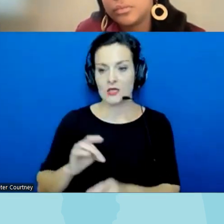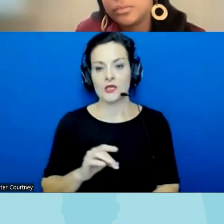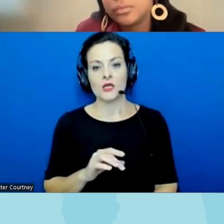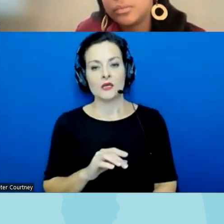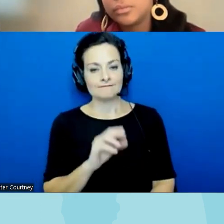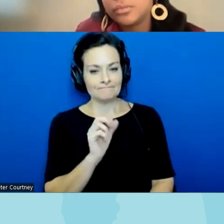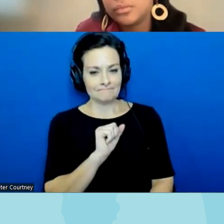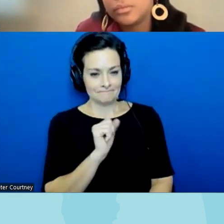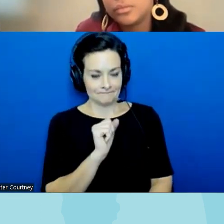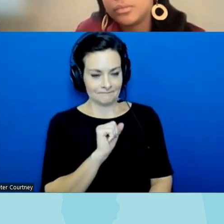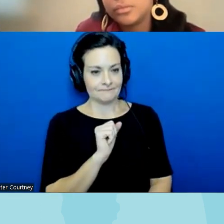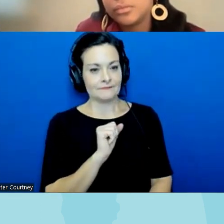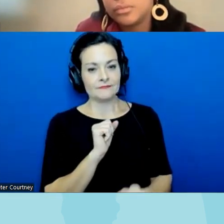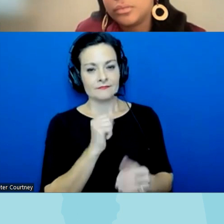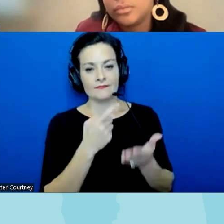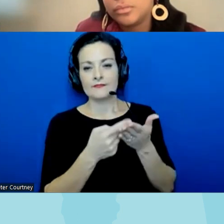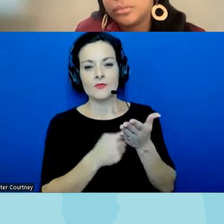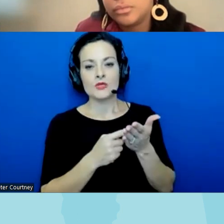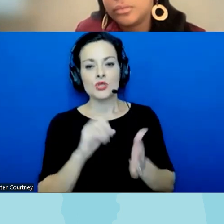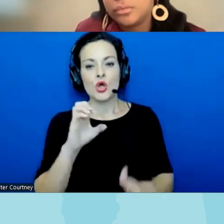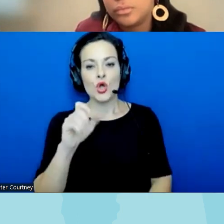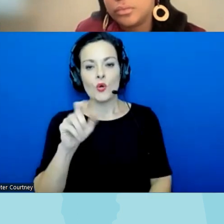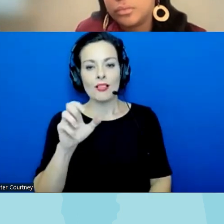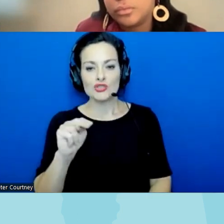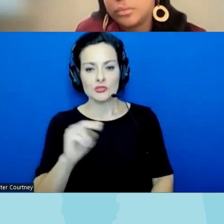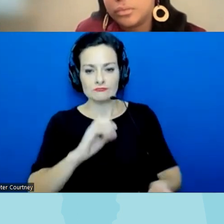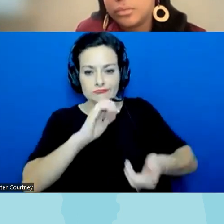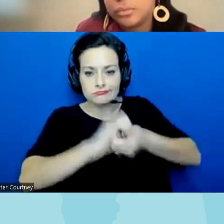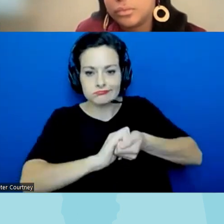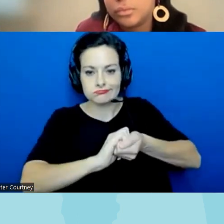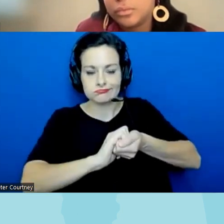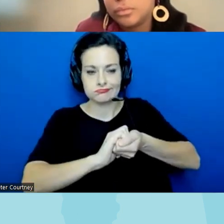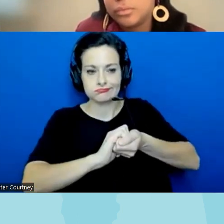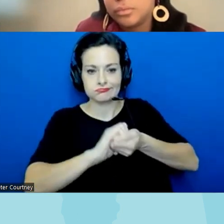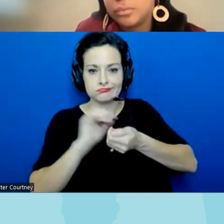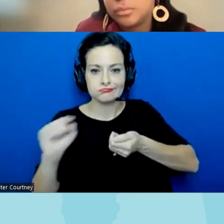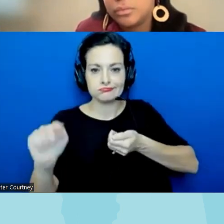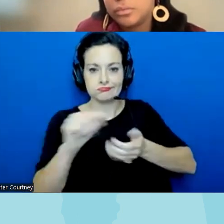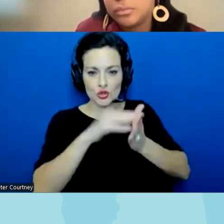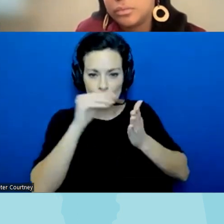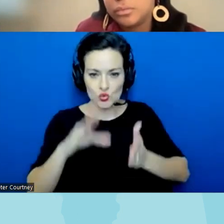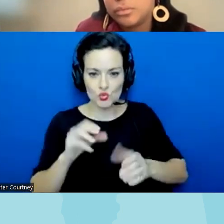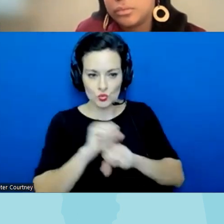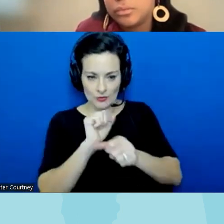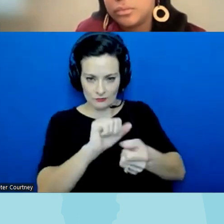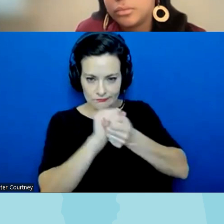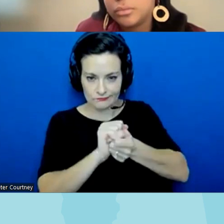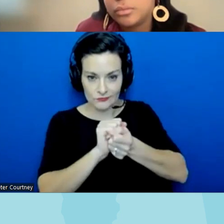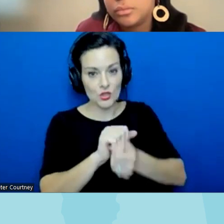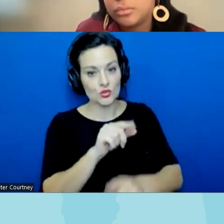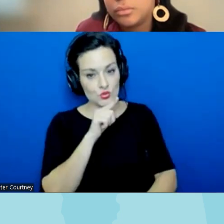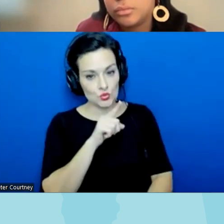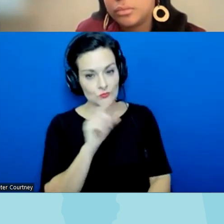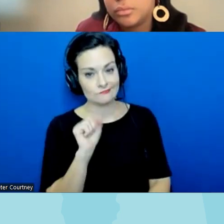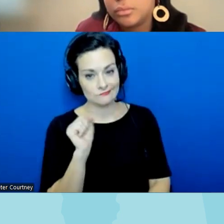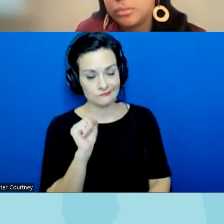said about working with Coalition partners and um and students is is true here as well I'll just